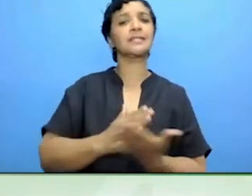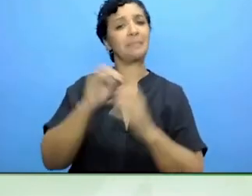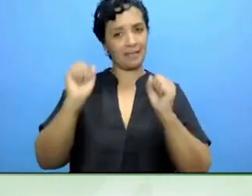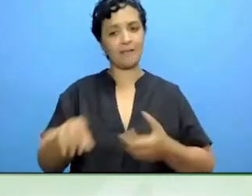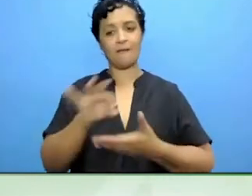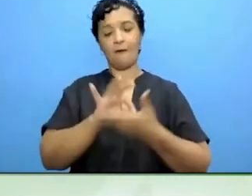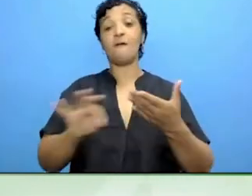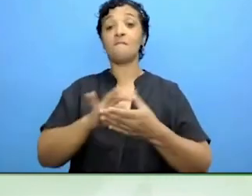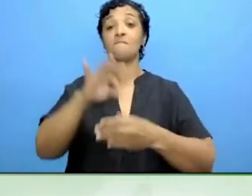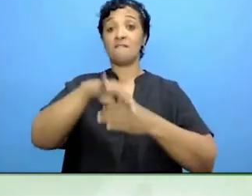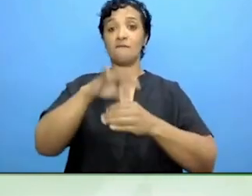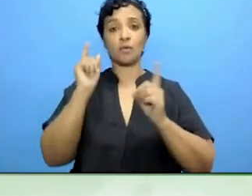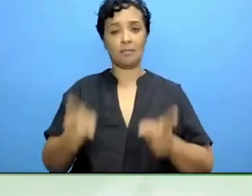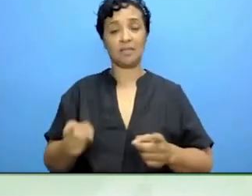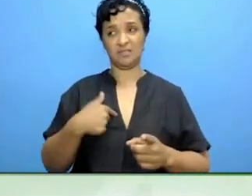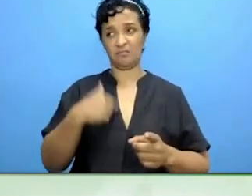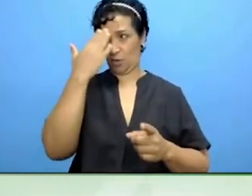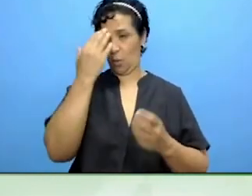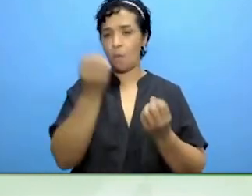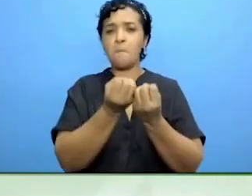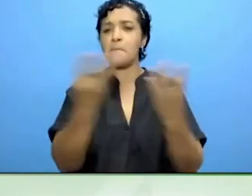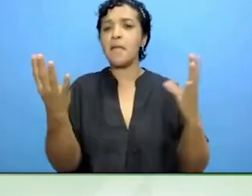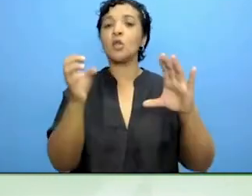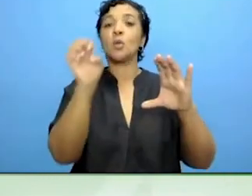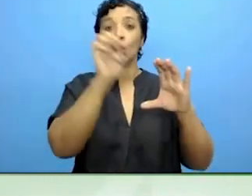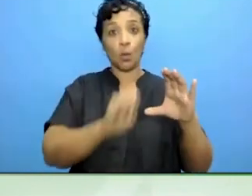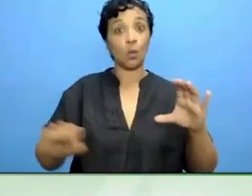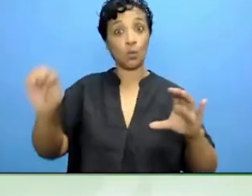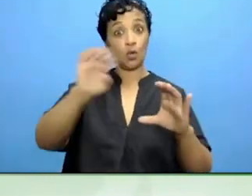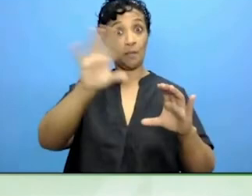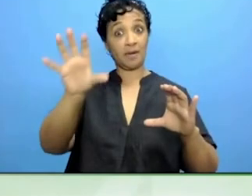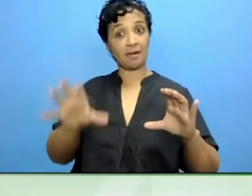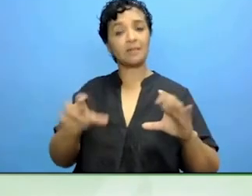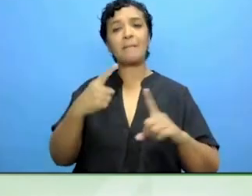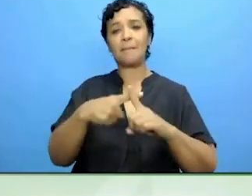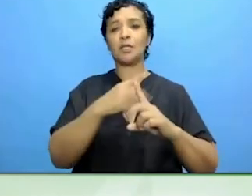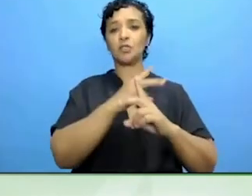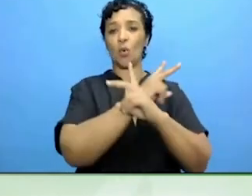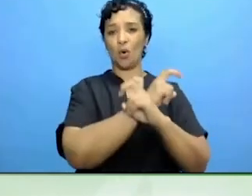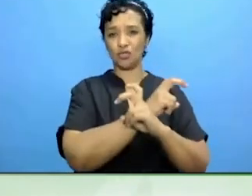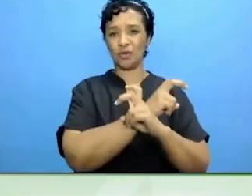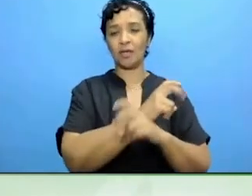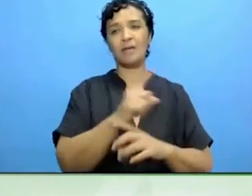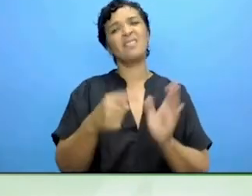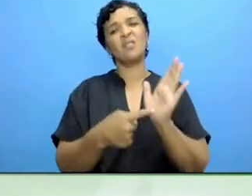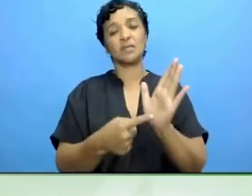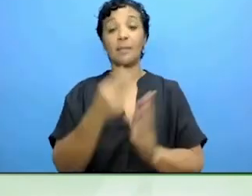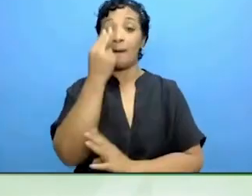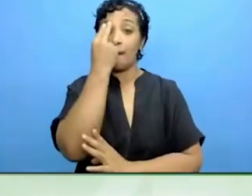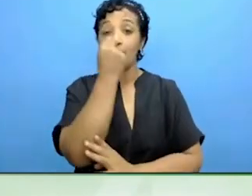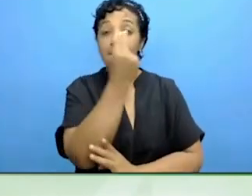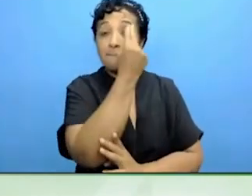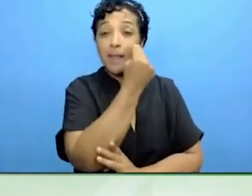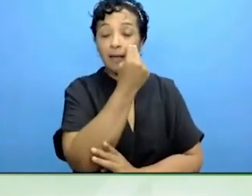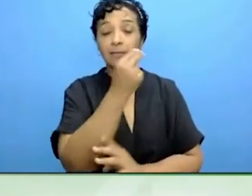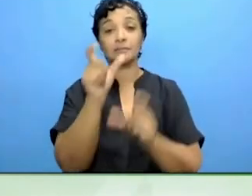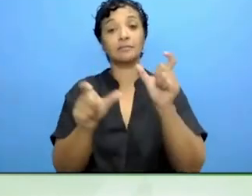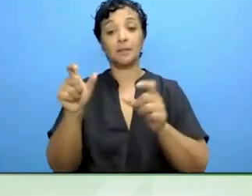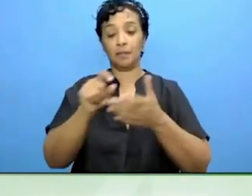In many European countries, including Austria, the voting sheet is not